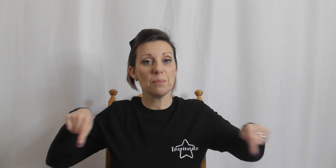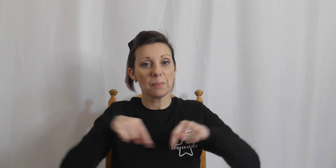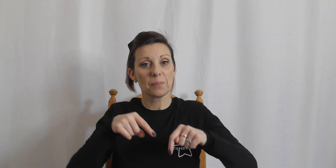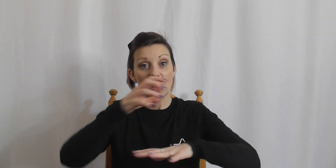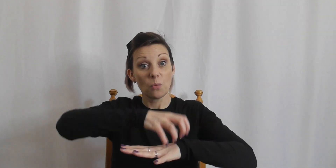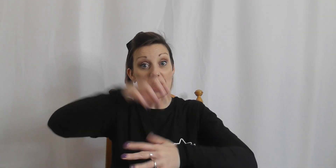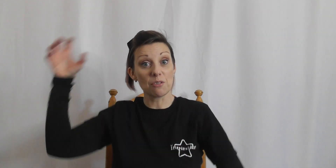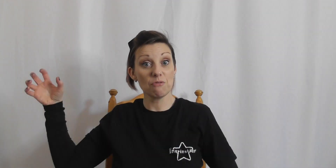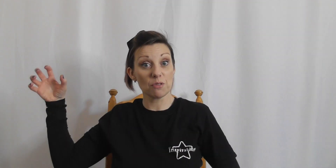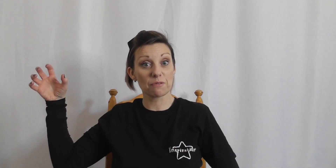room without roof